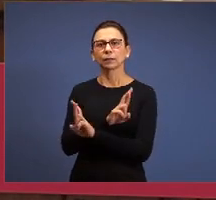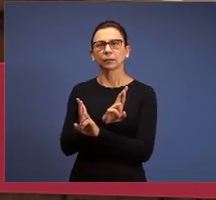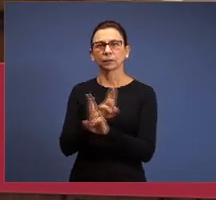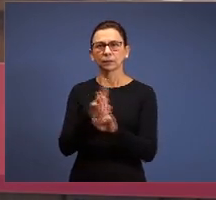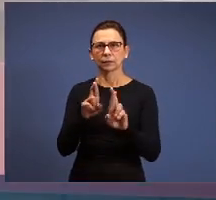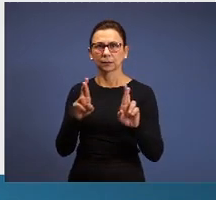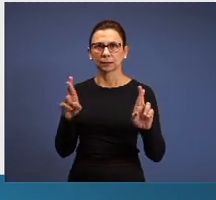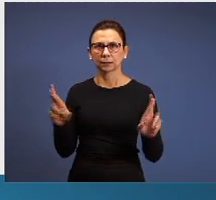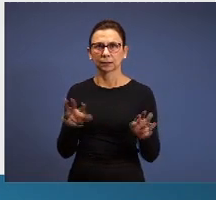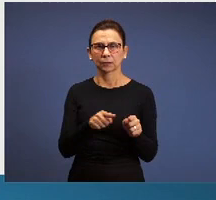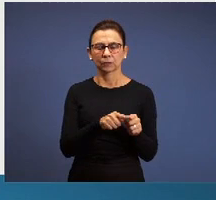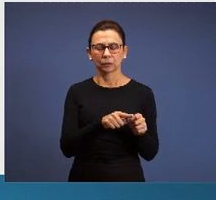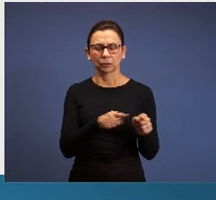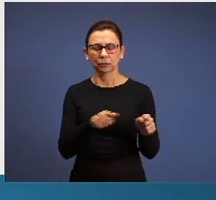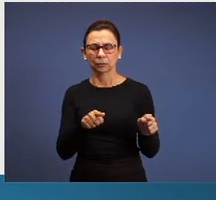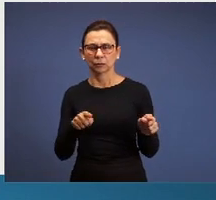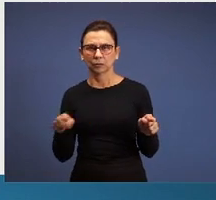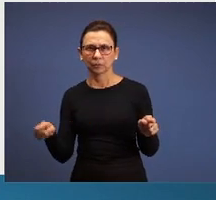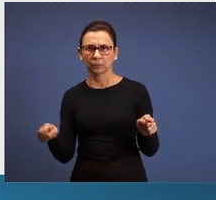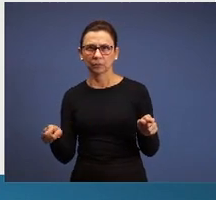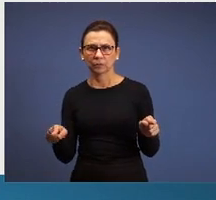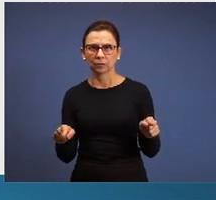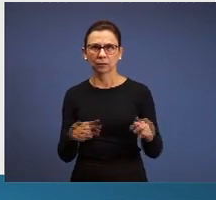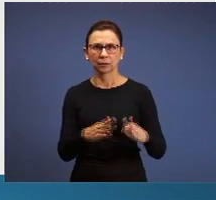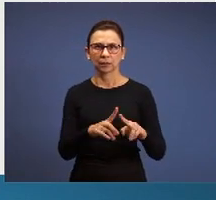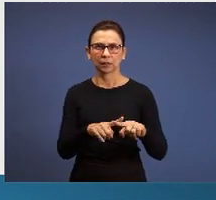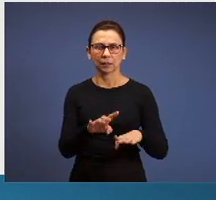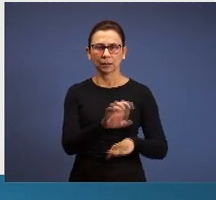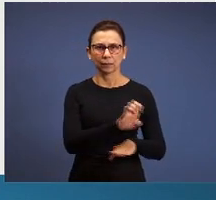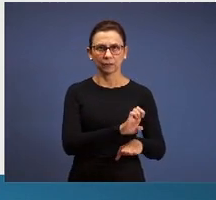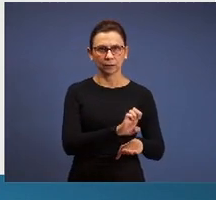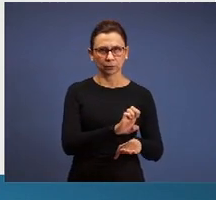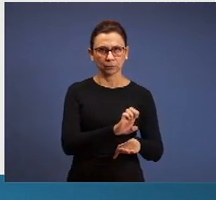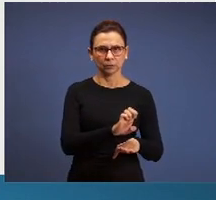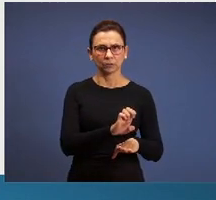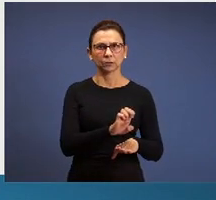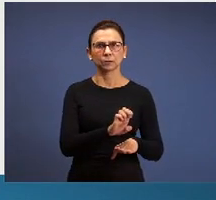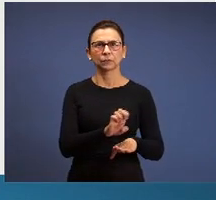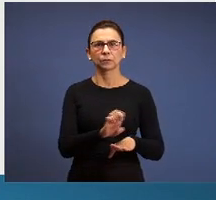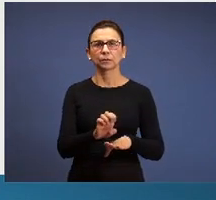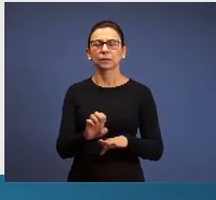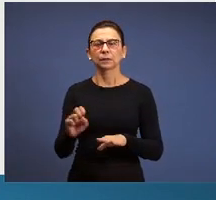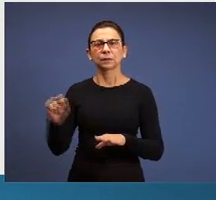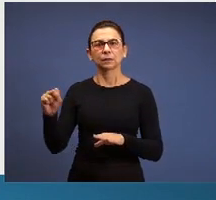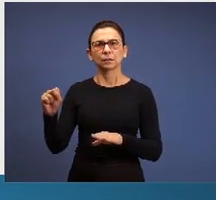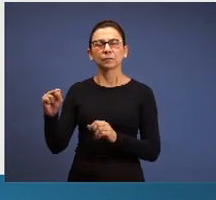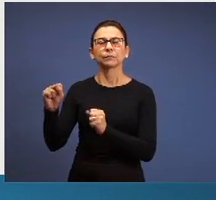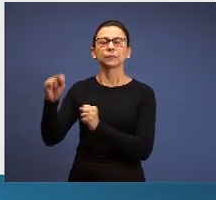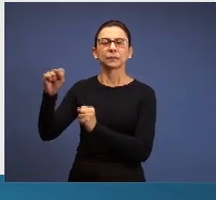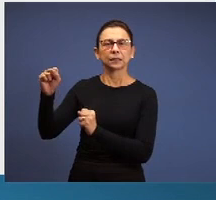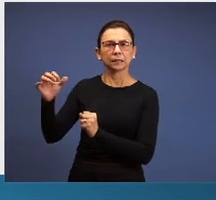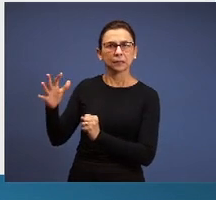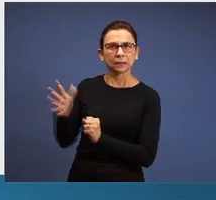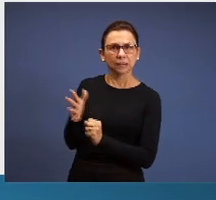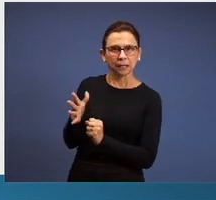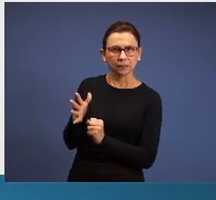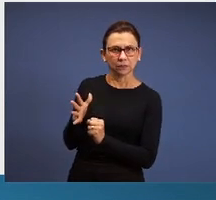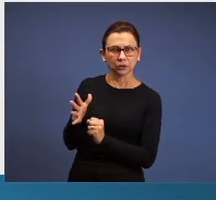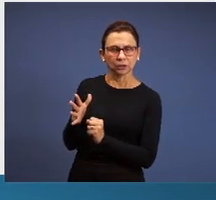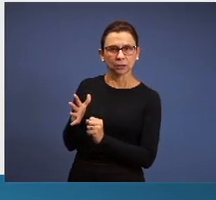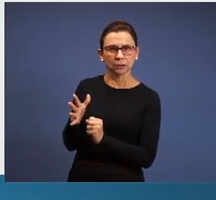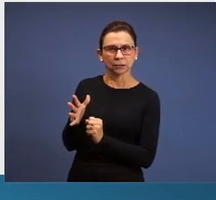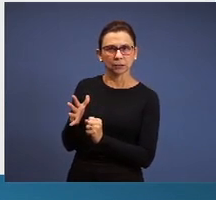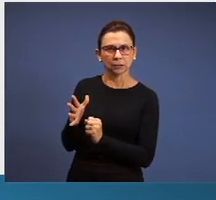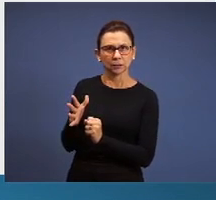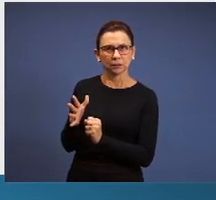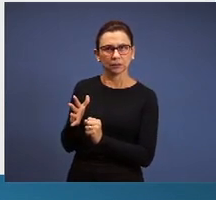and Sardis, about the operation of the